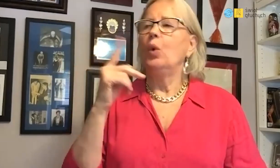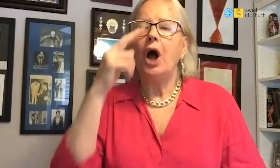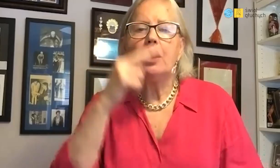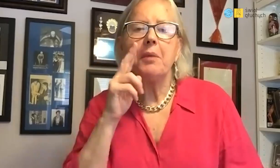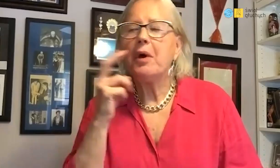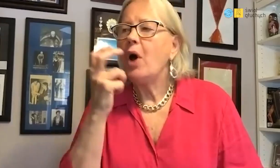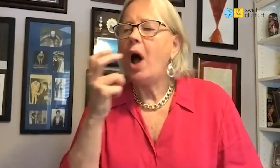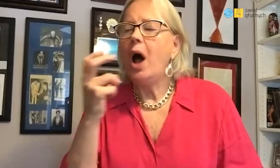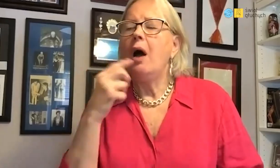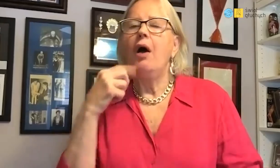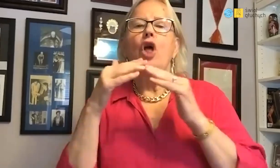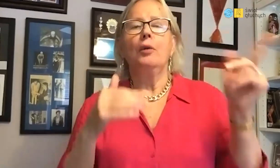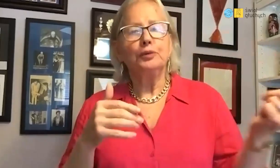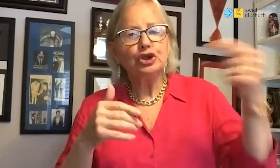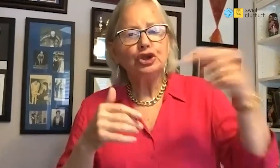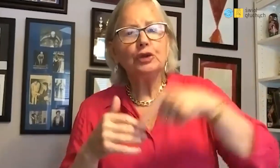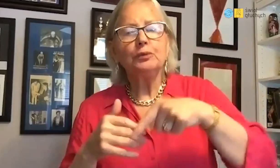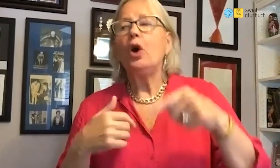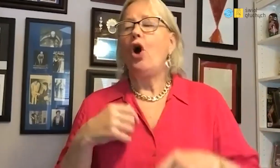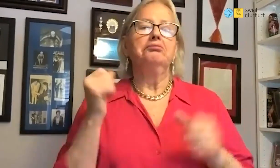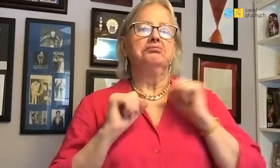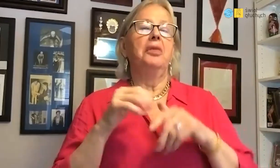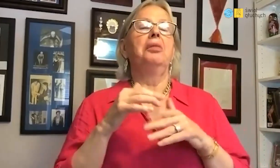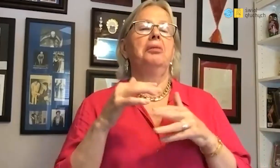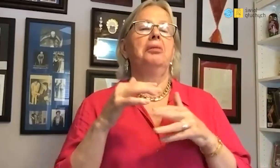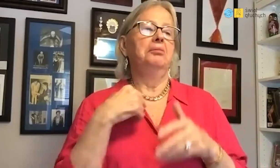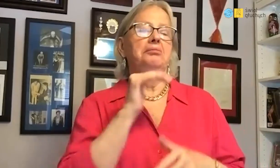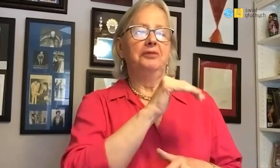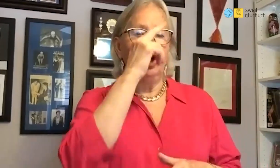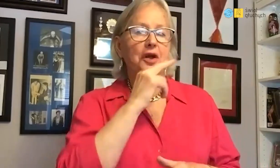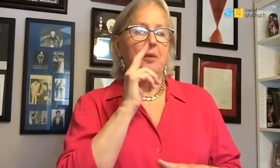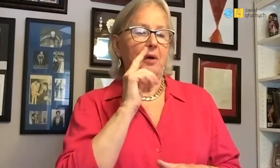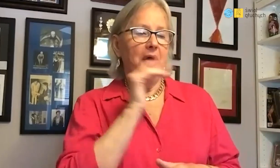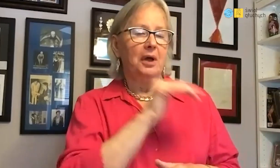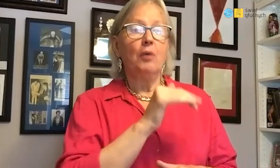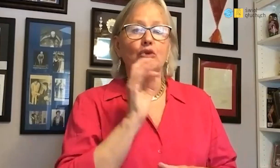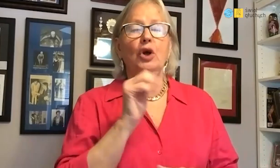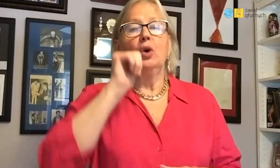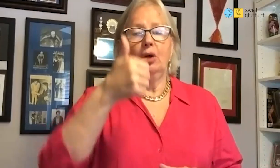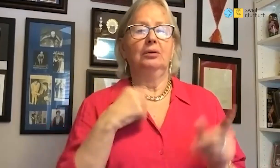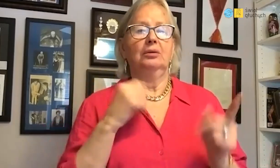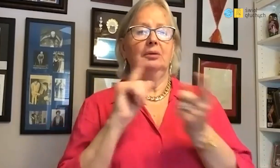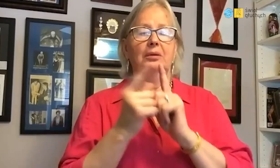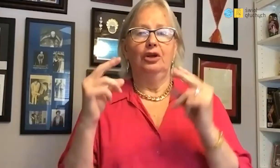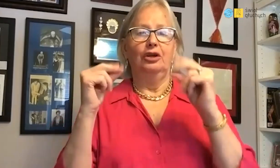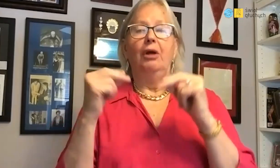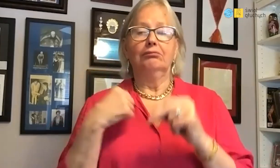When he found out I was deaf, he asked me to call my parents. The next day, my parents and the trainer met.